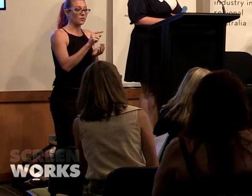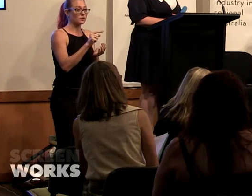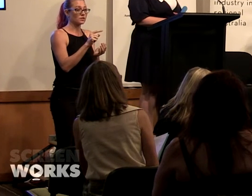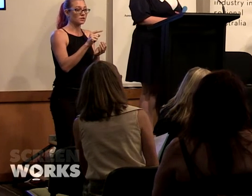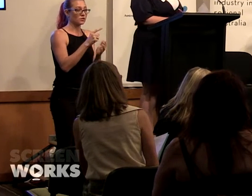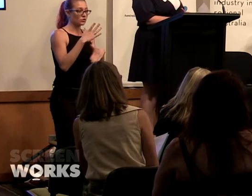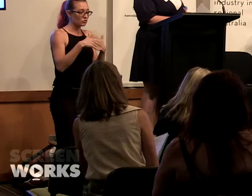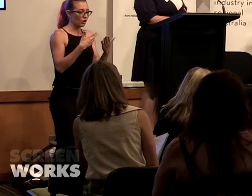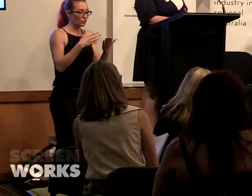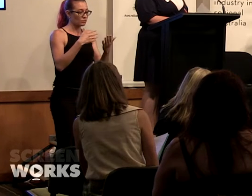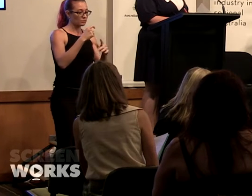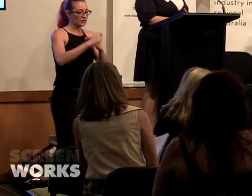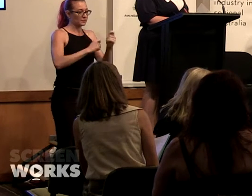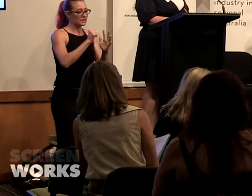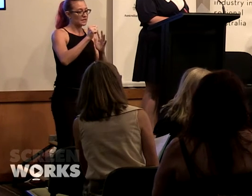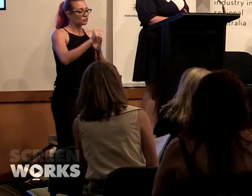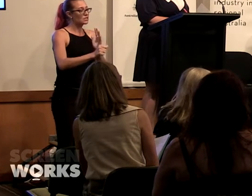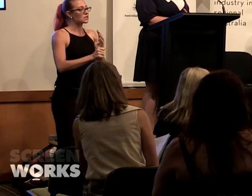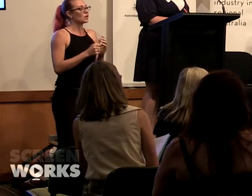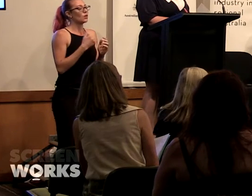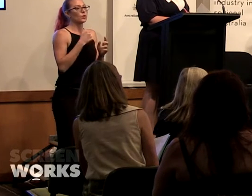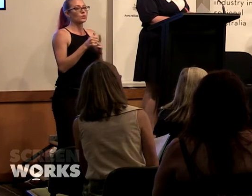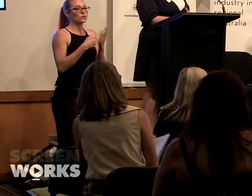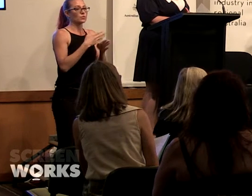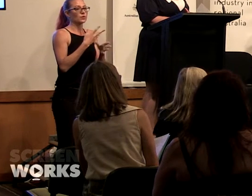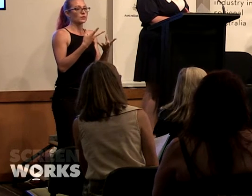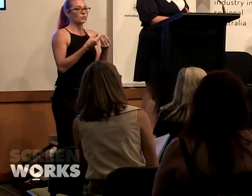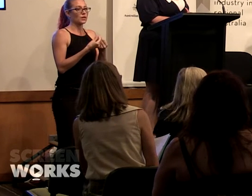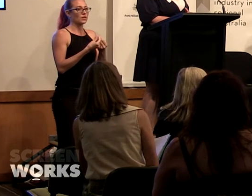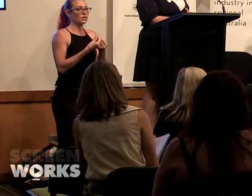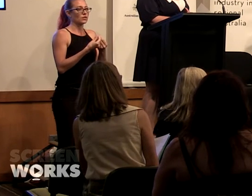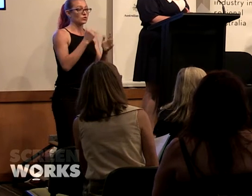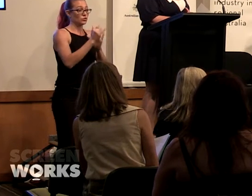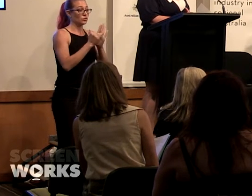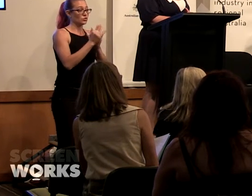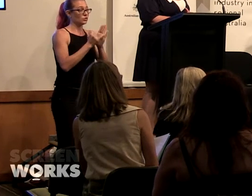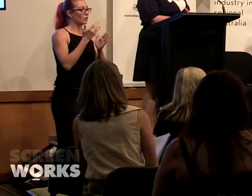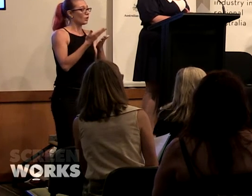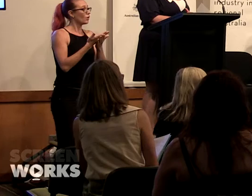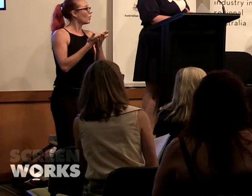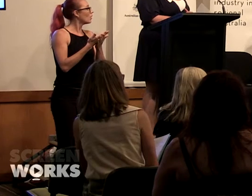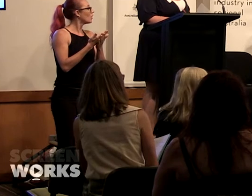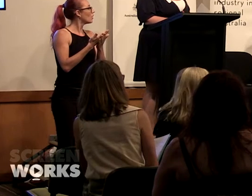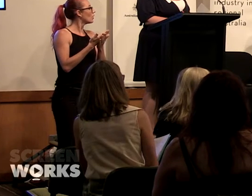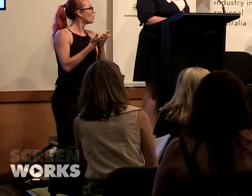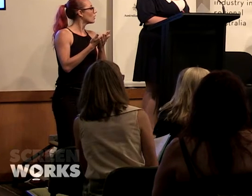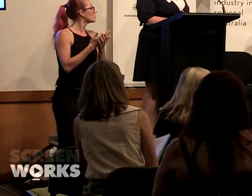series. We've also worked with YouTube on I guess this essentially - sort of the master